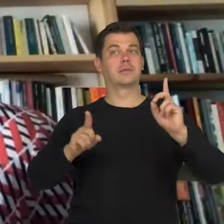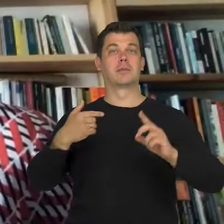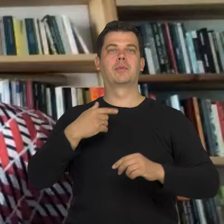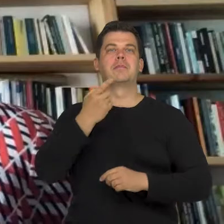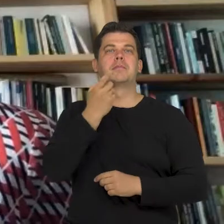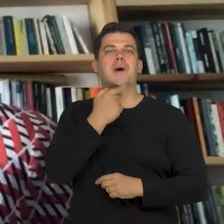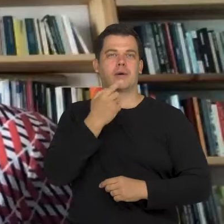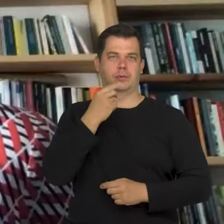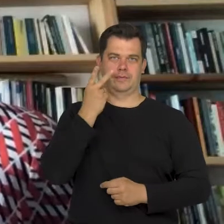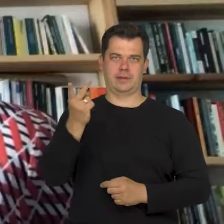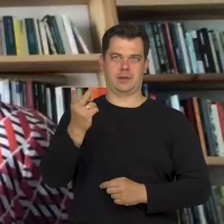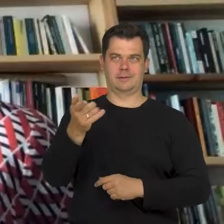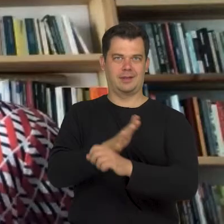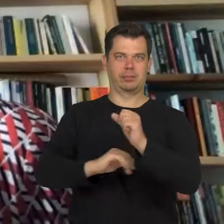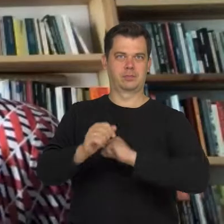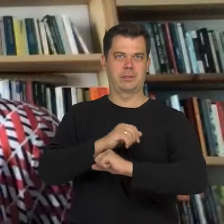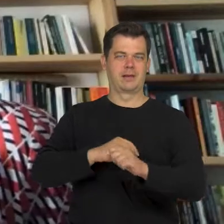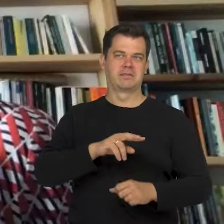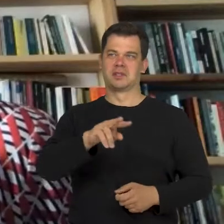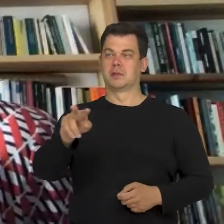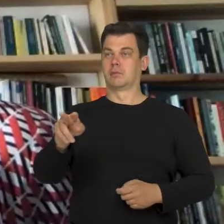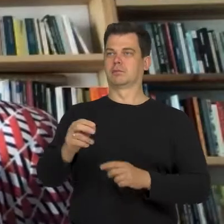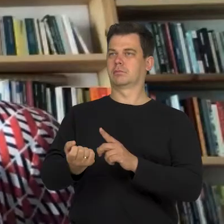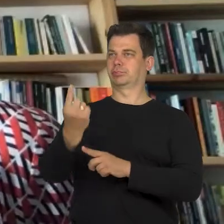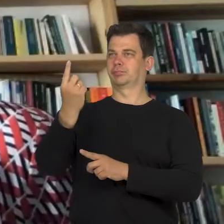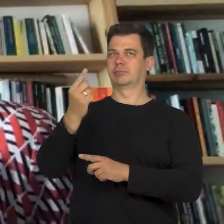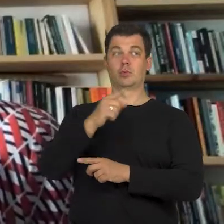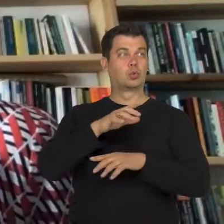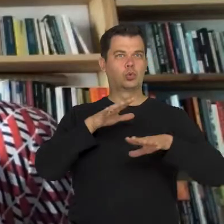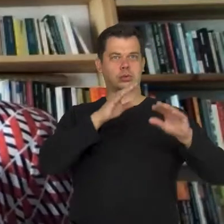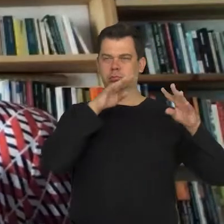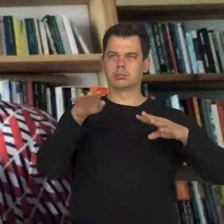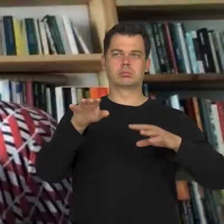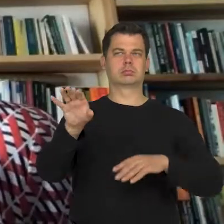When it happened, the norms of that visibility